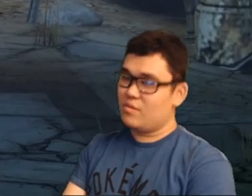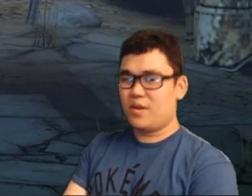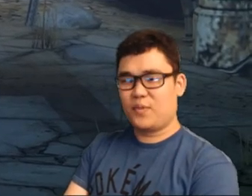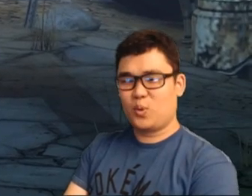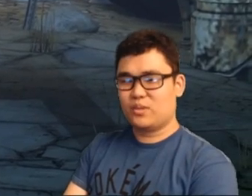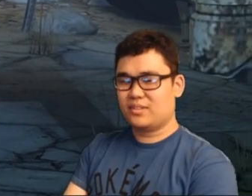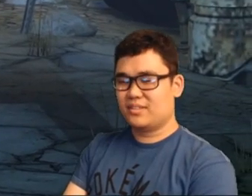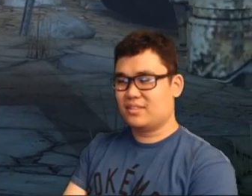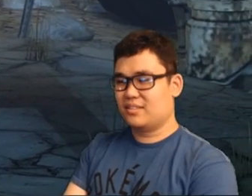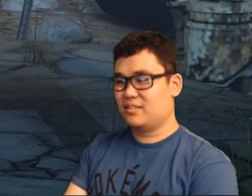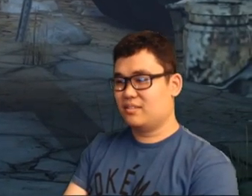Of course.